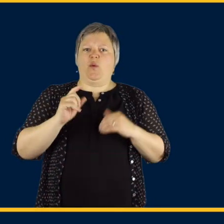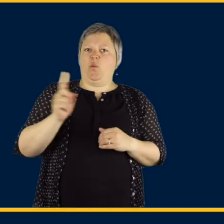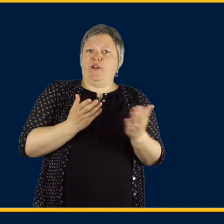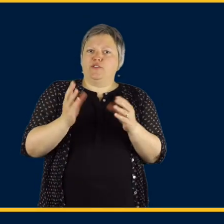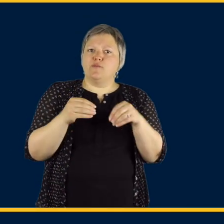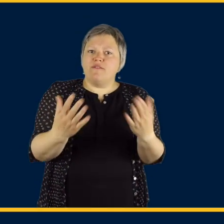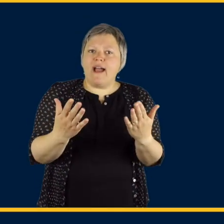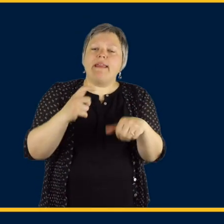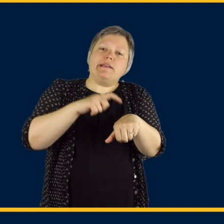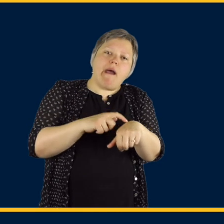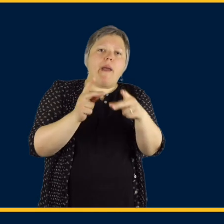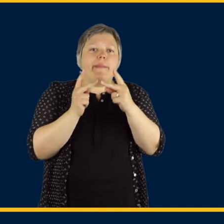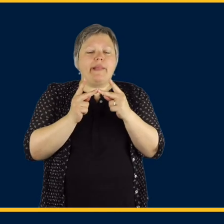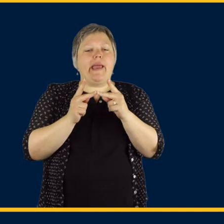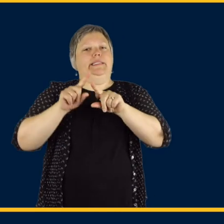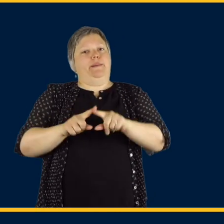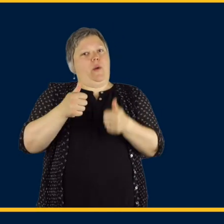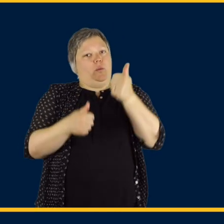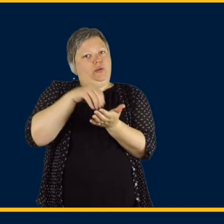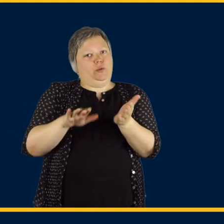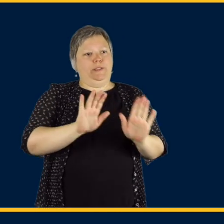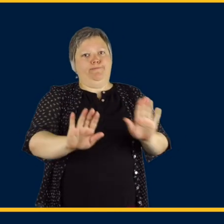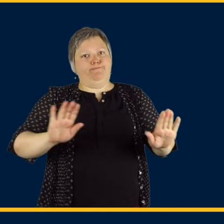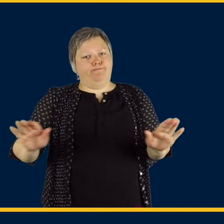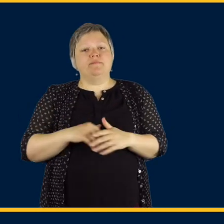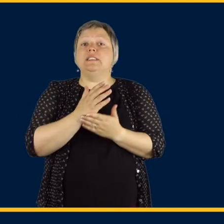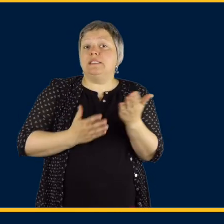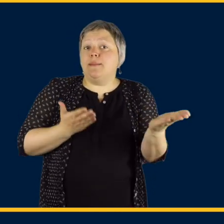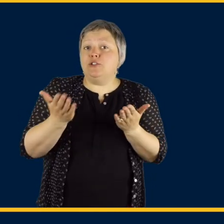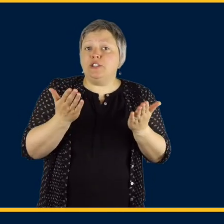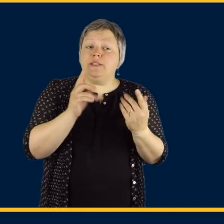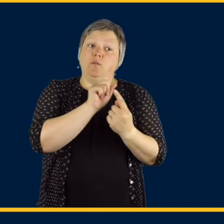The time and place of services depends on each individual student's services.